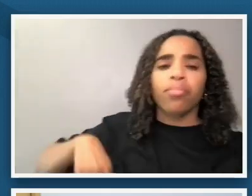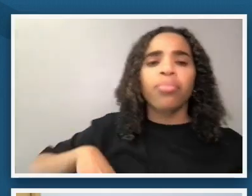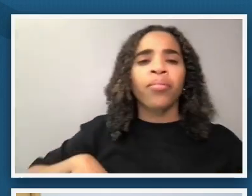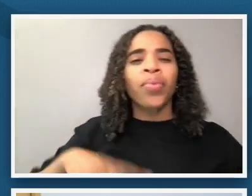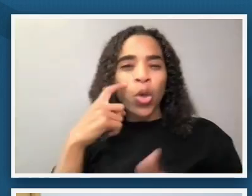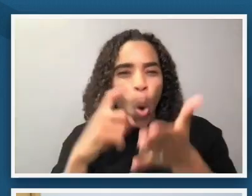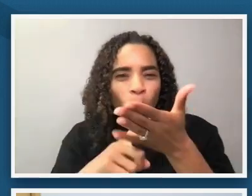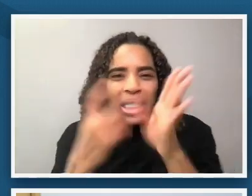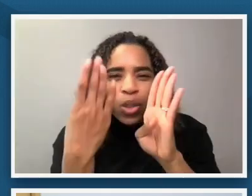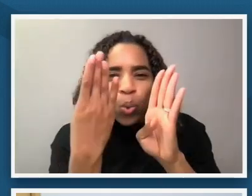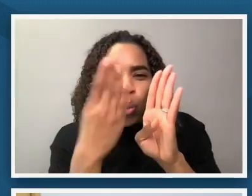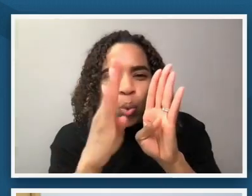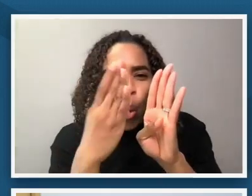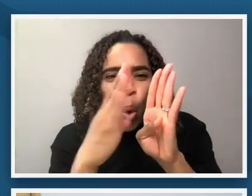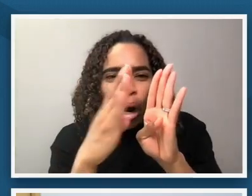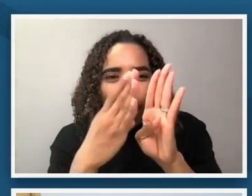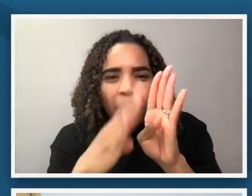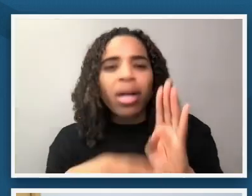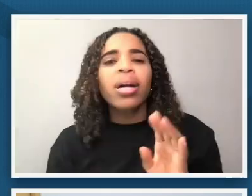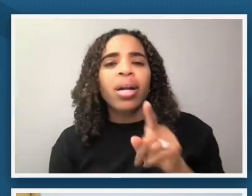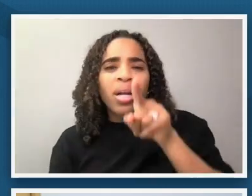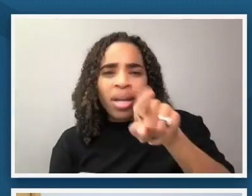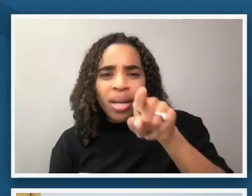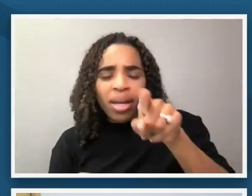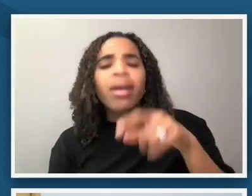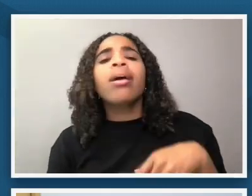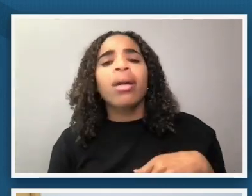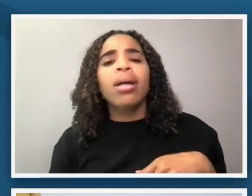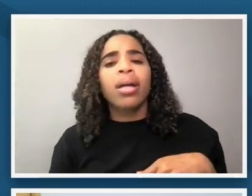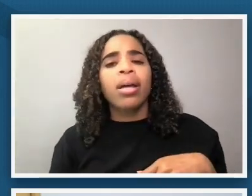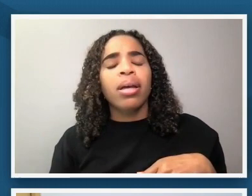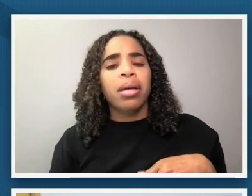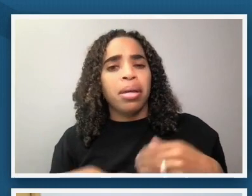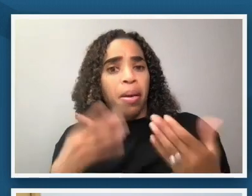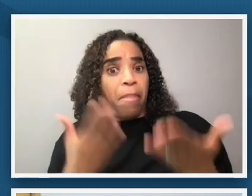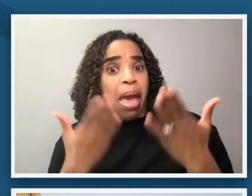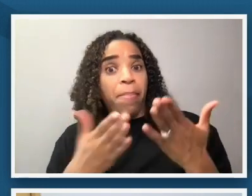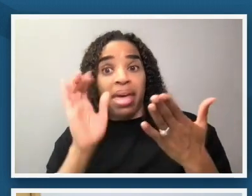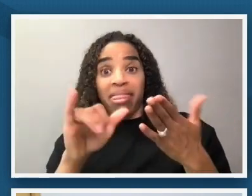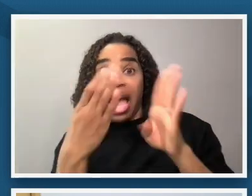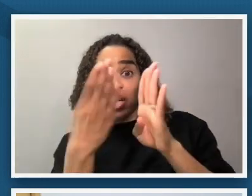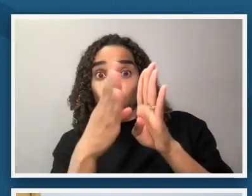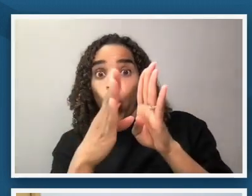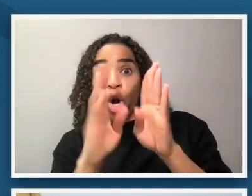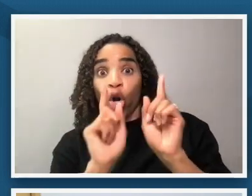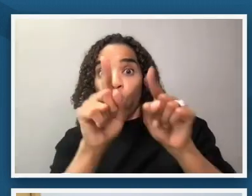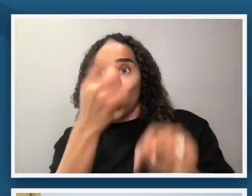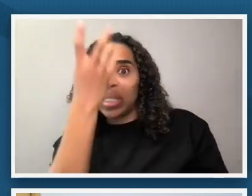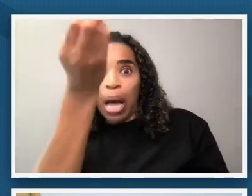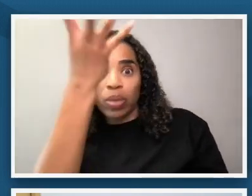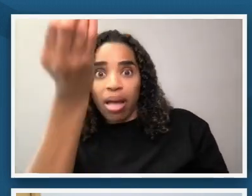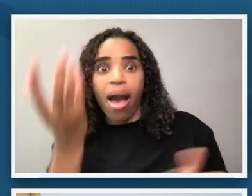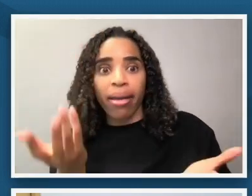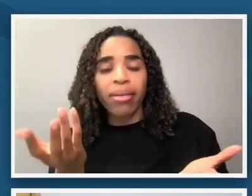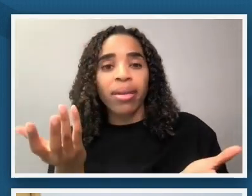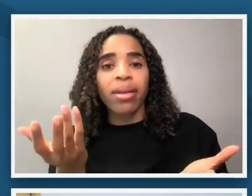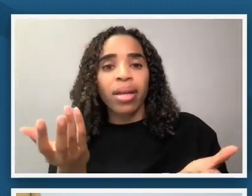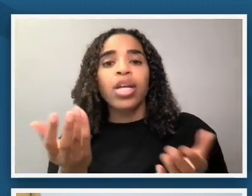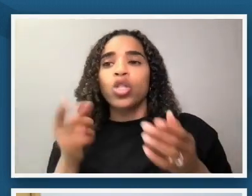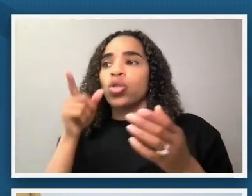um somebody pointed out the door with us seeing the door that perhaps that's the door that leads outside of their space